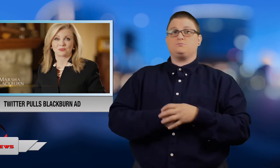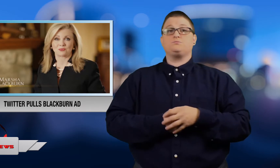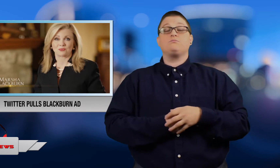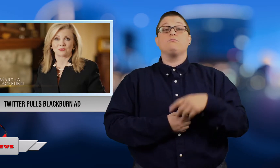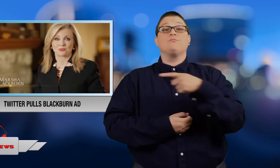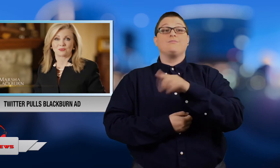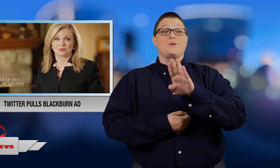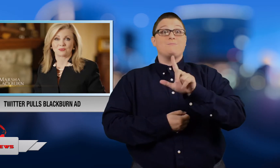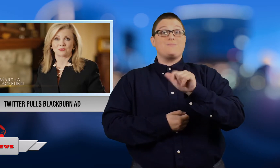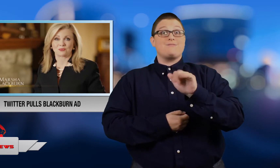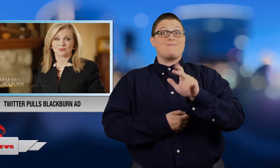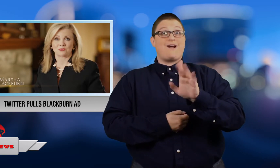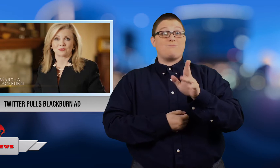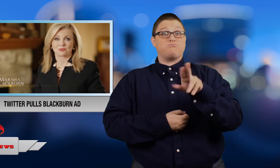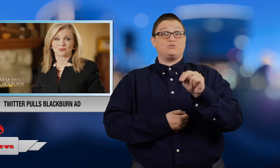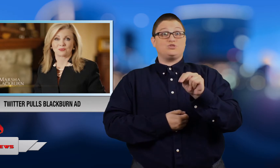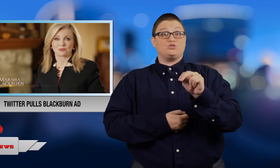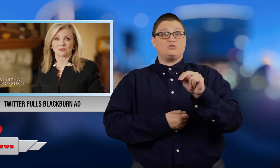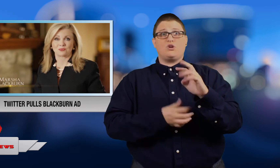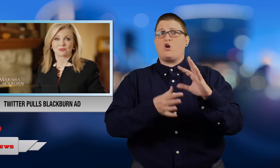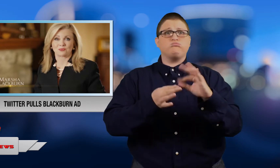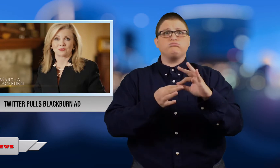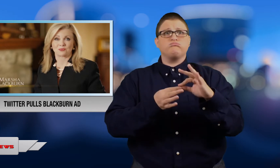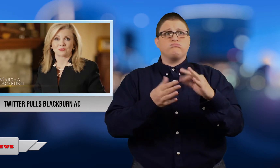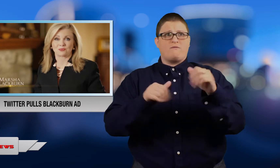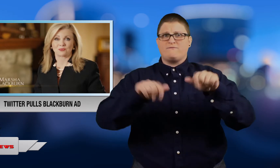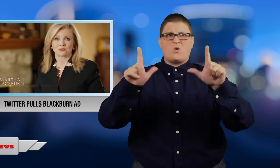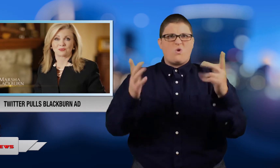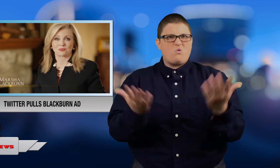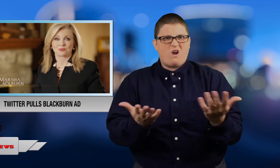In her campaign video Blackburn says: